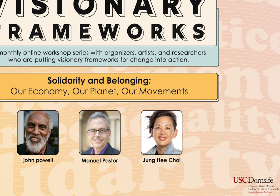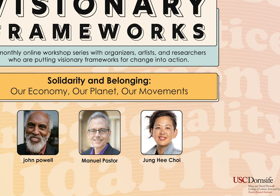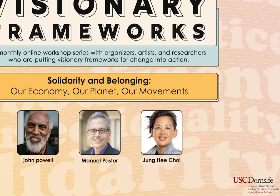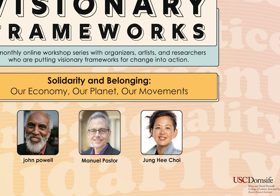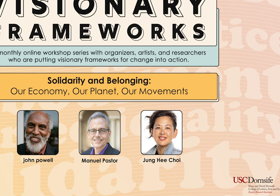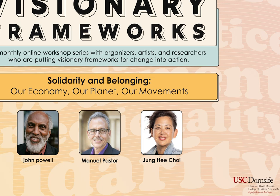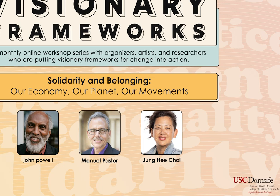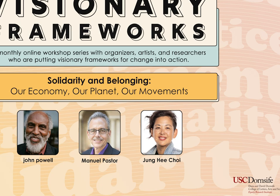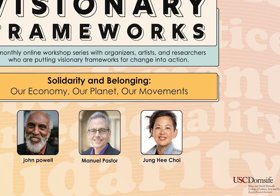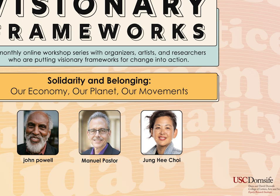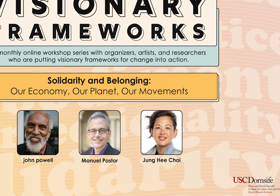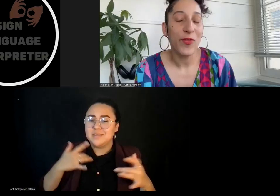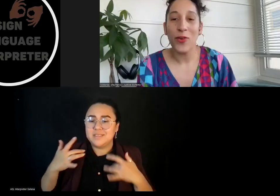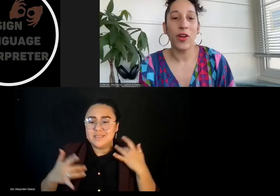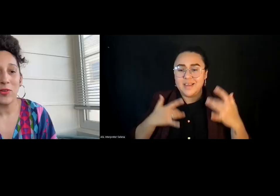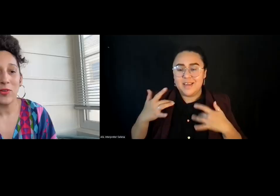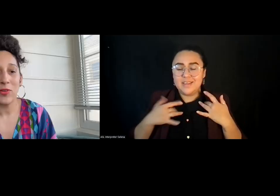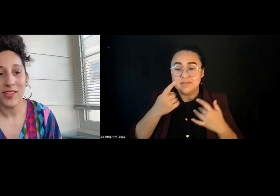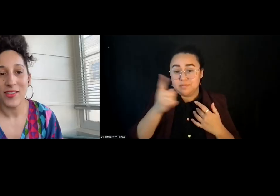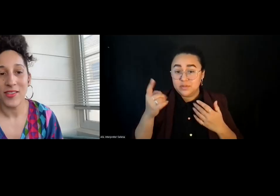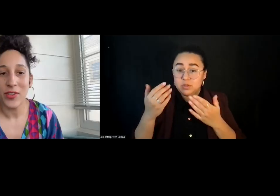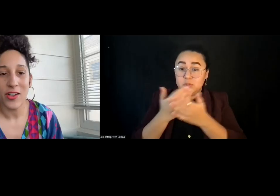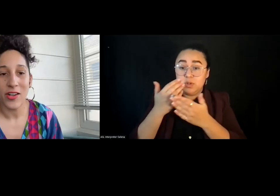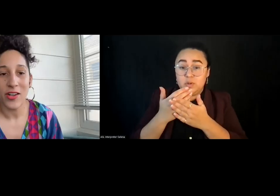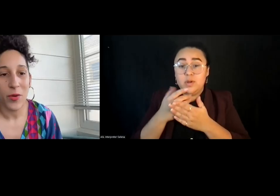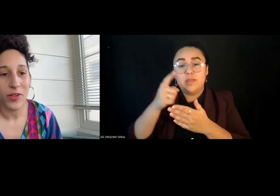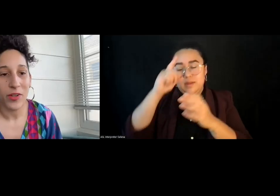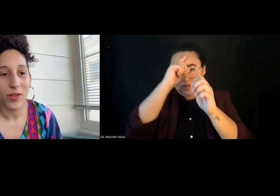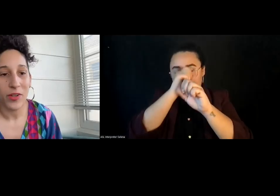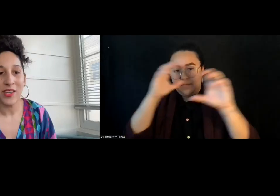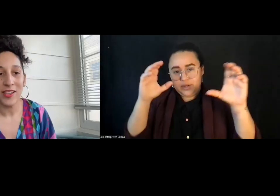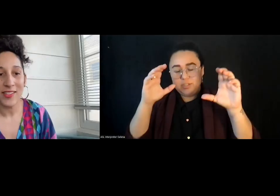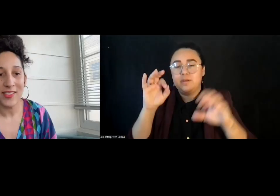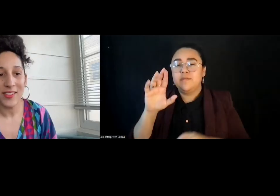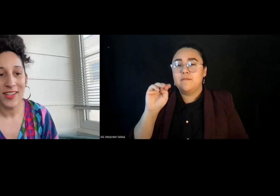Very excited. For those of you who are new, this is our Visionary Frameworks Workshop series.